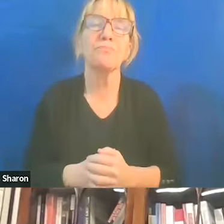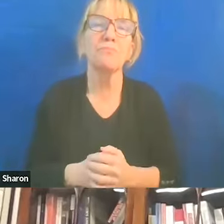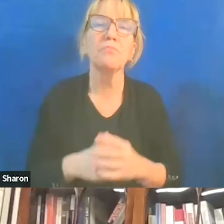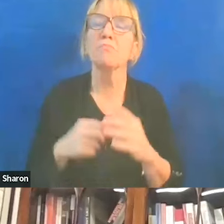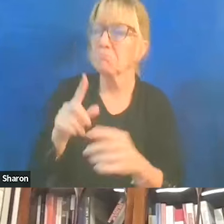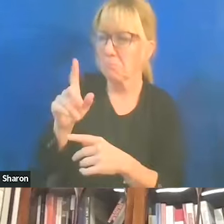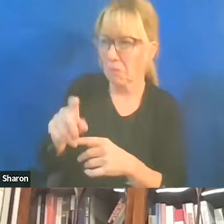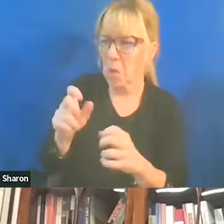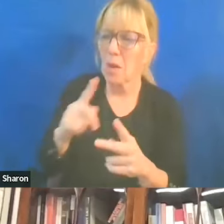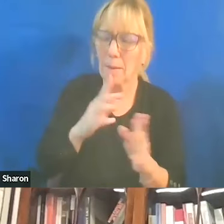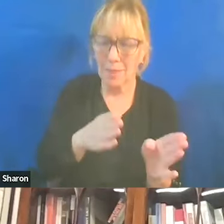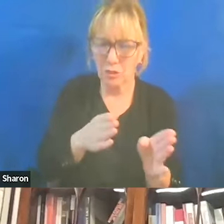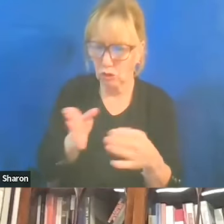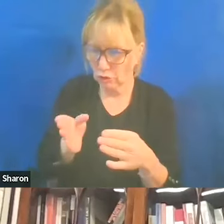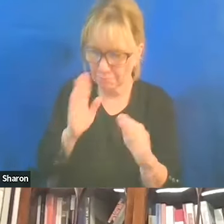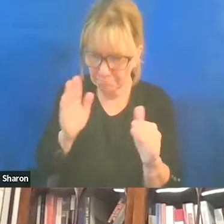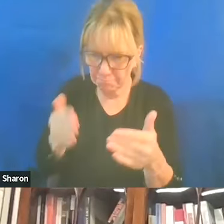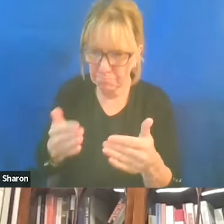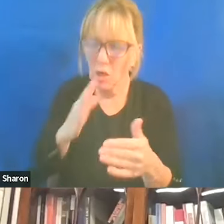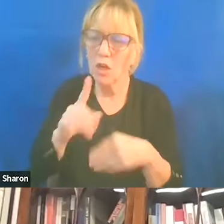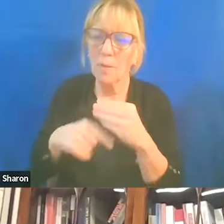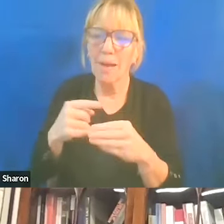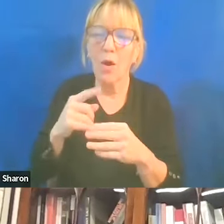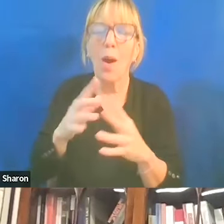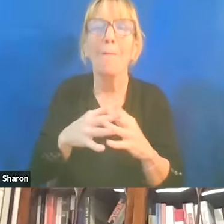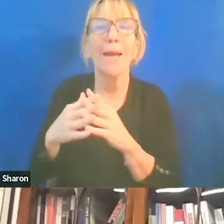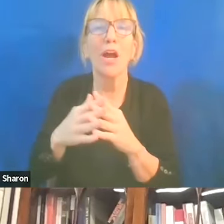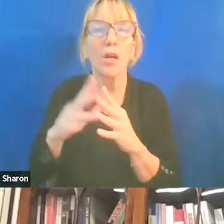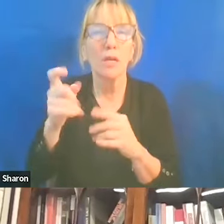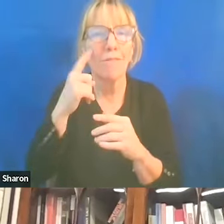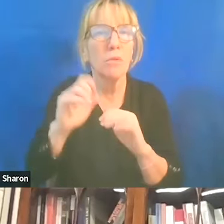about the American government's reaction to October 7th.